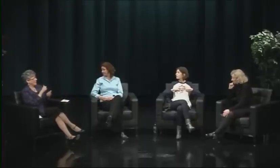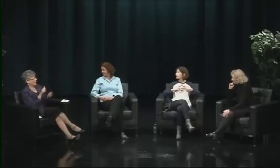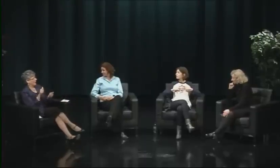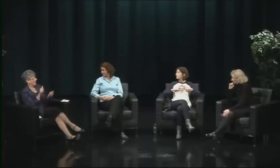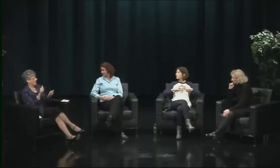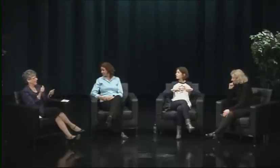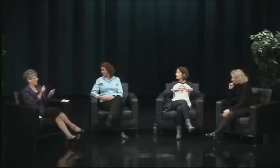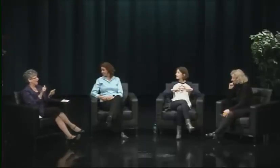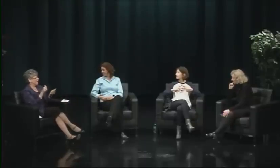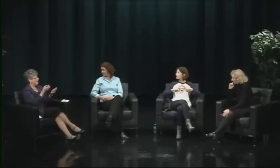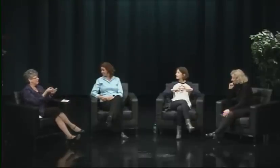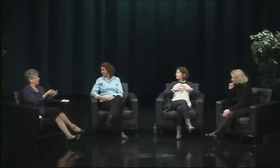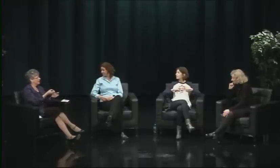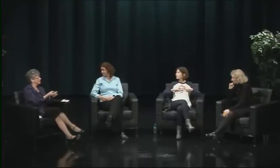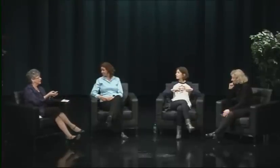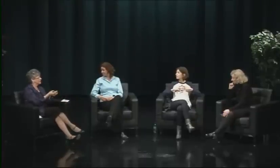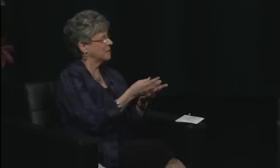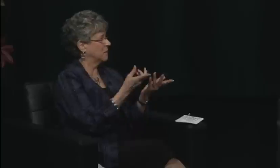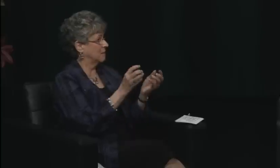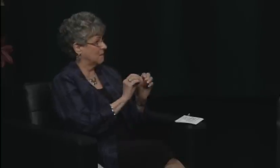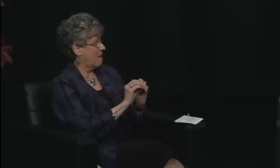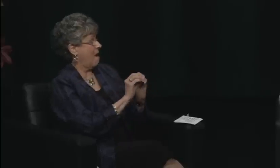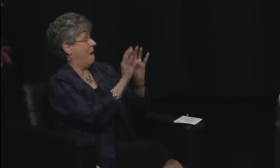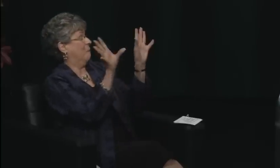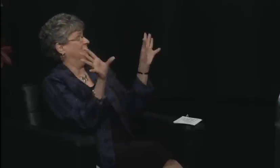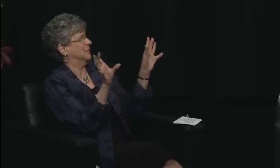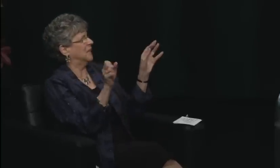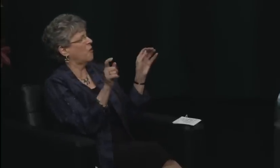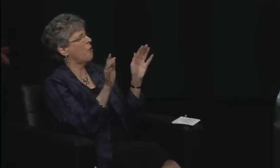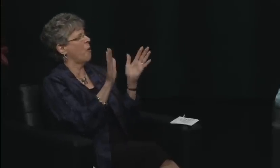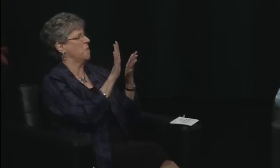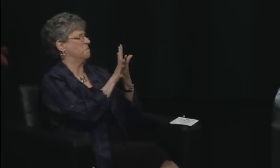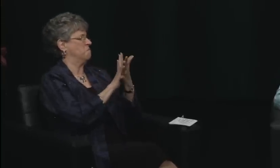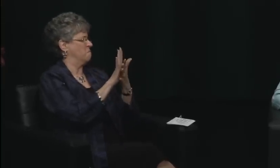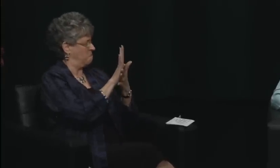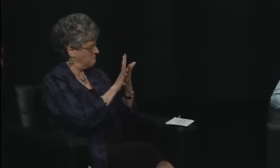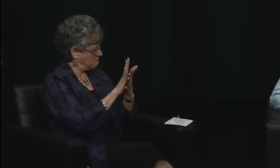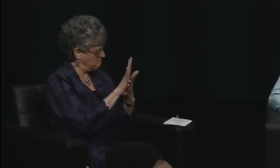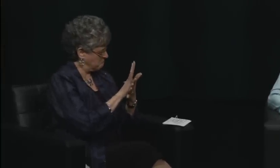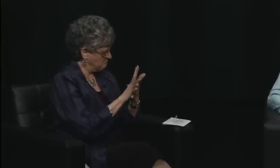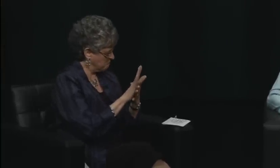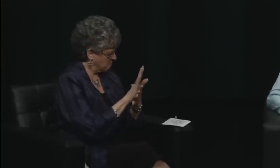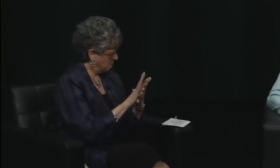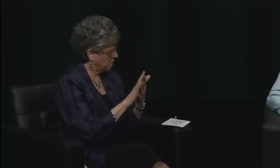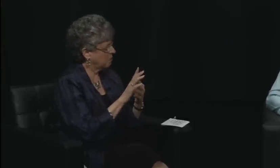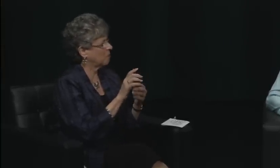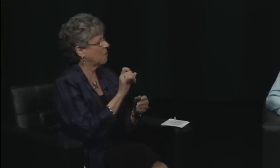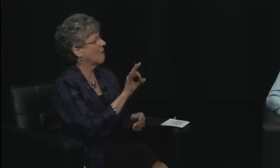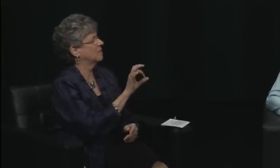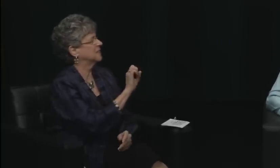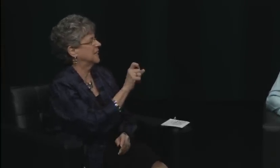and staff and faculty, and they were all men, standing there talking to the media, presenting lots of mixed messages.